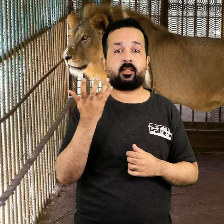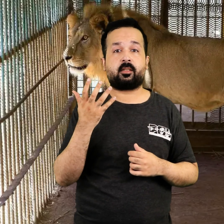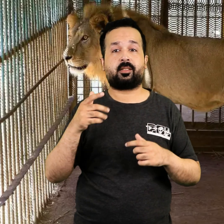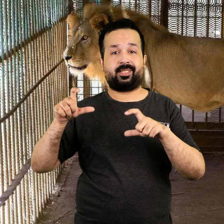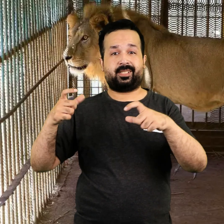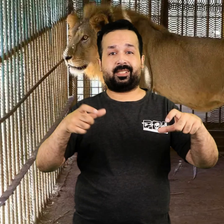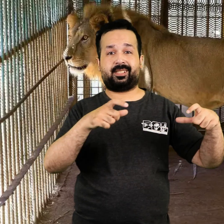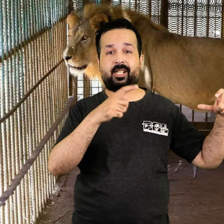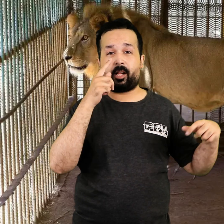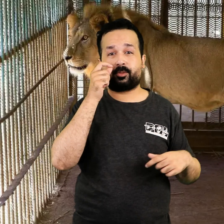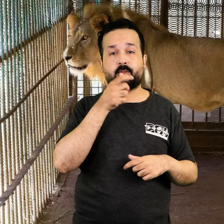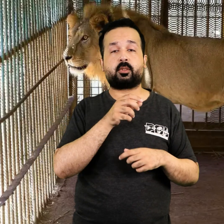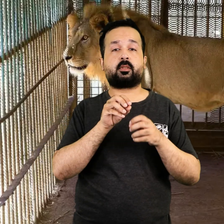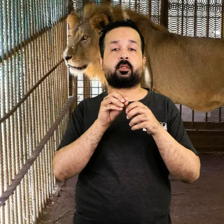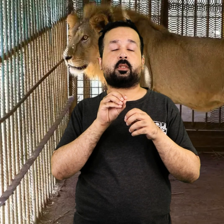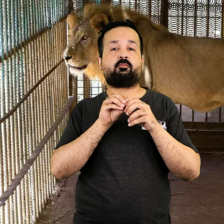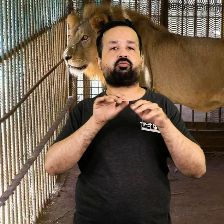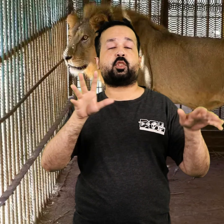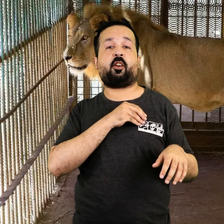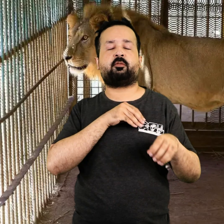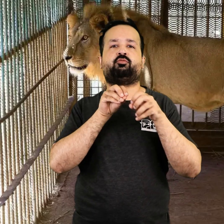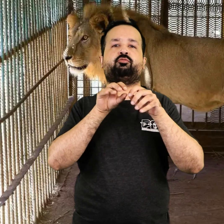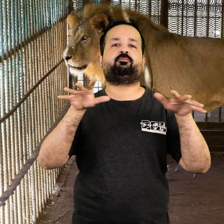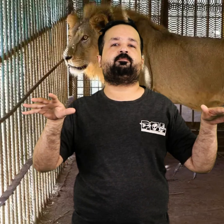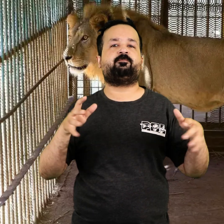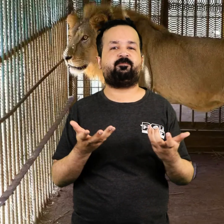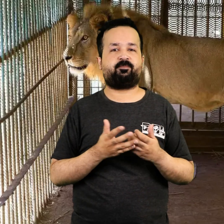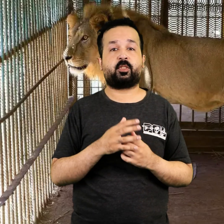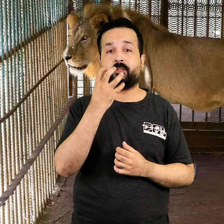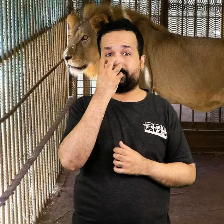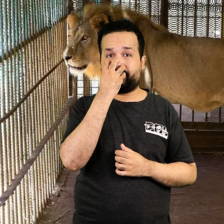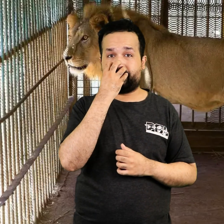Panic spread over the area as a result of this.